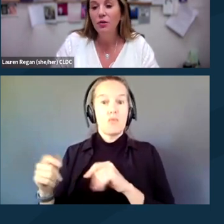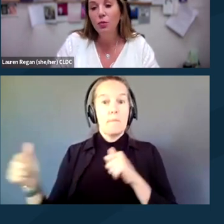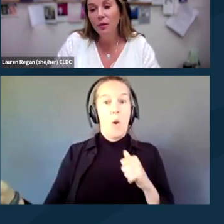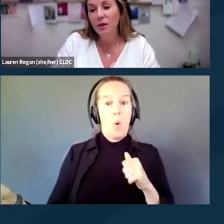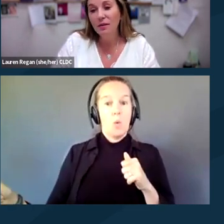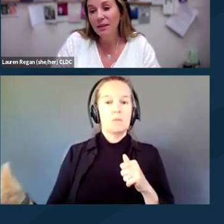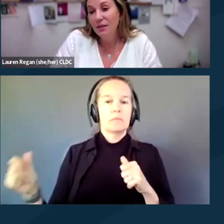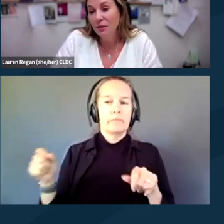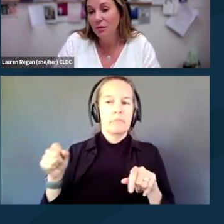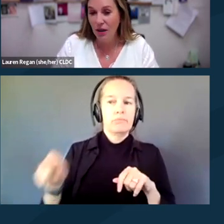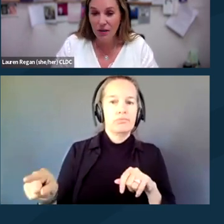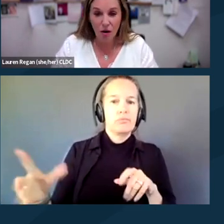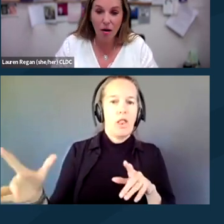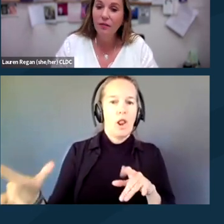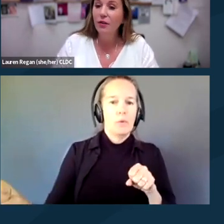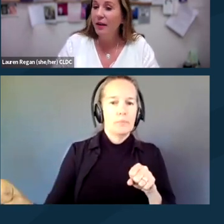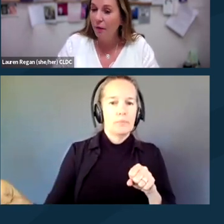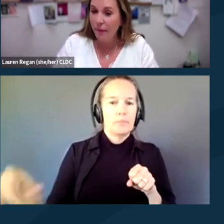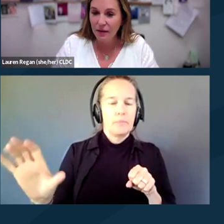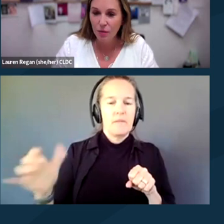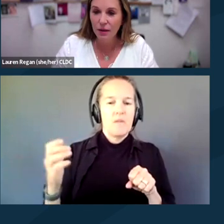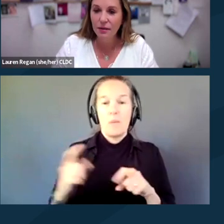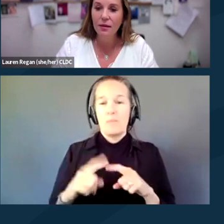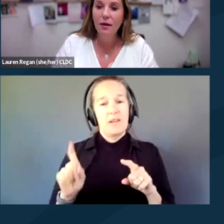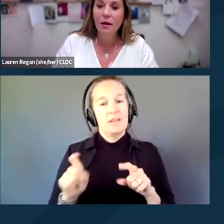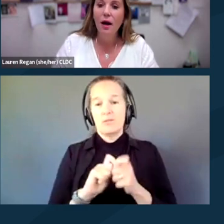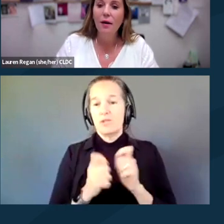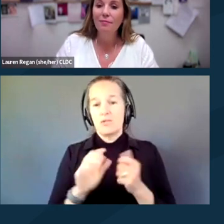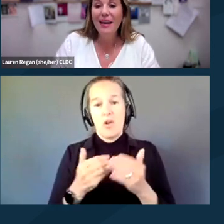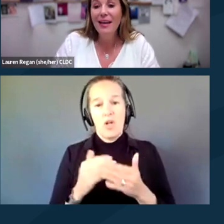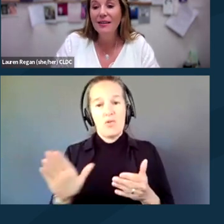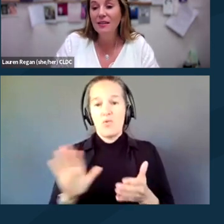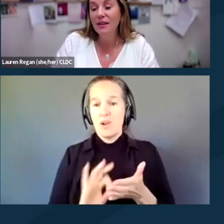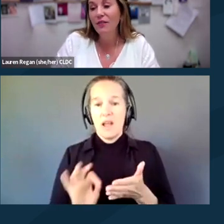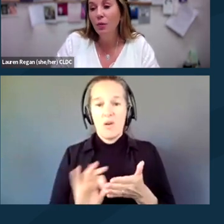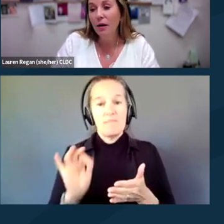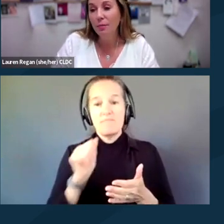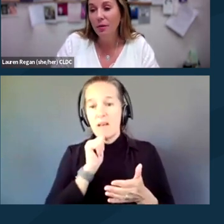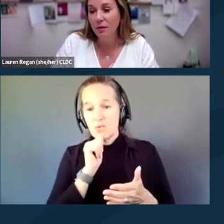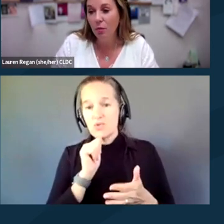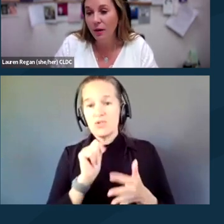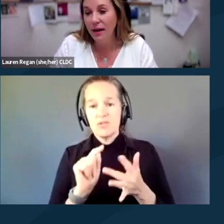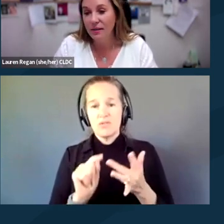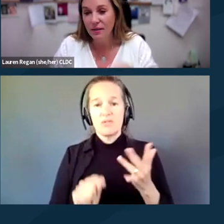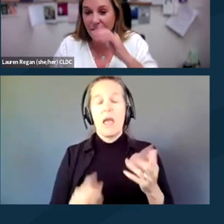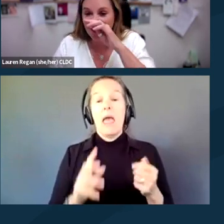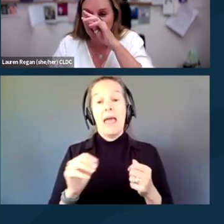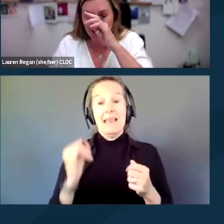you will need to change all of your account passwords. And if you are a political organizer and activist,